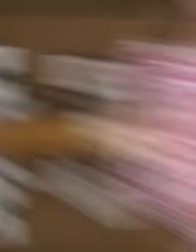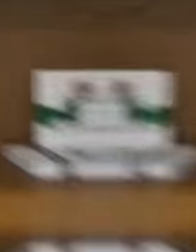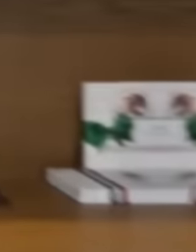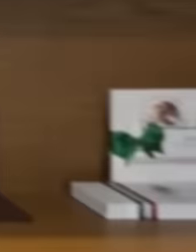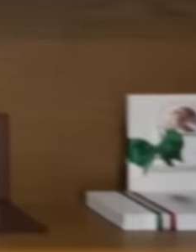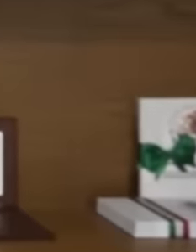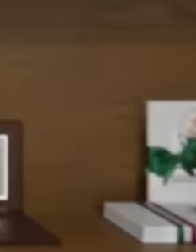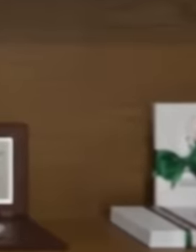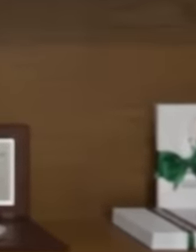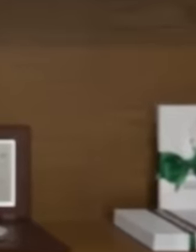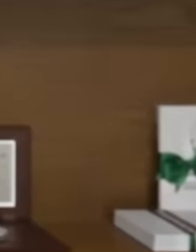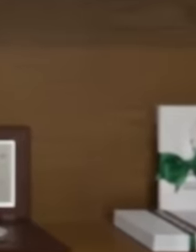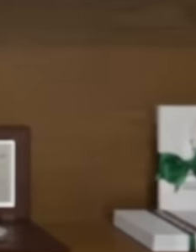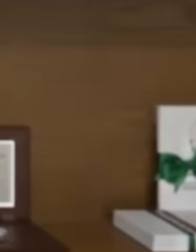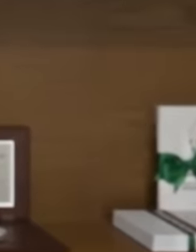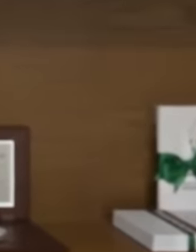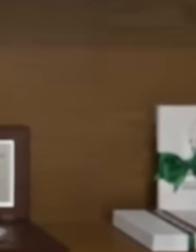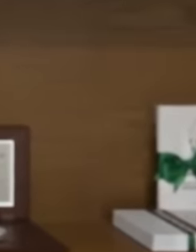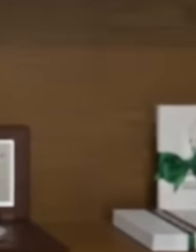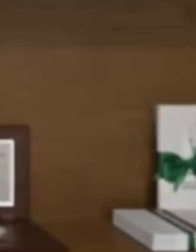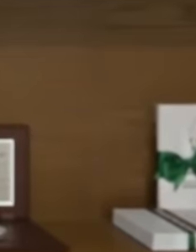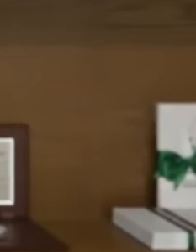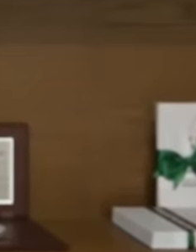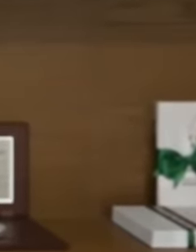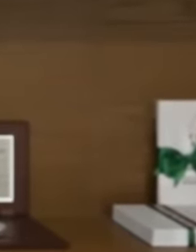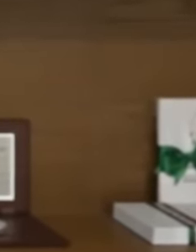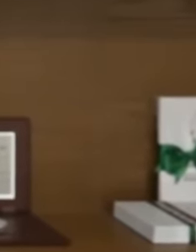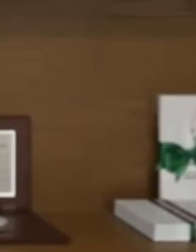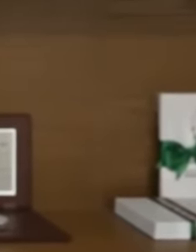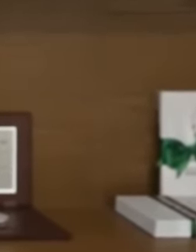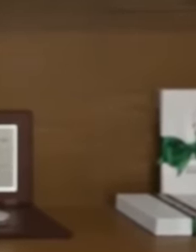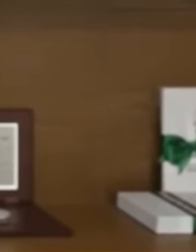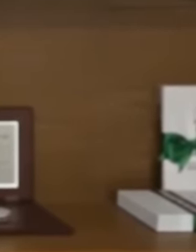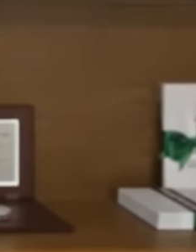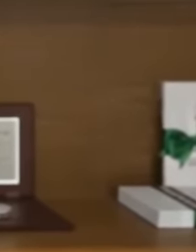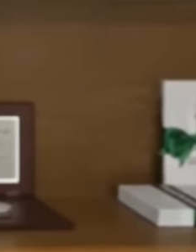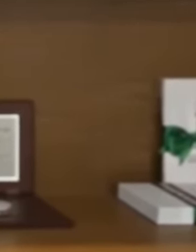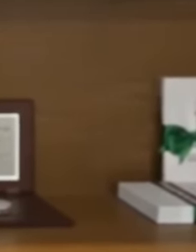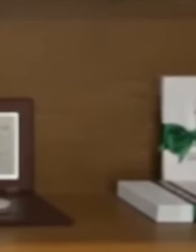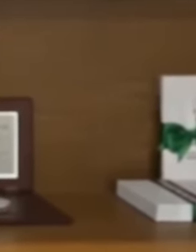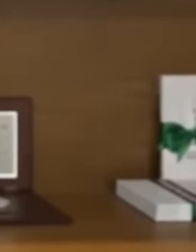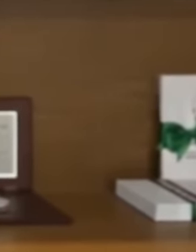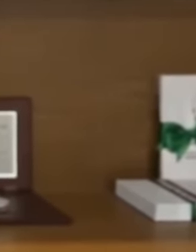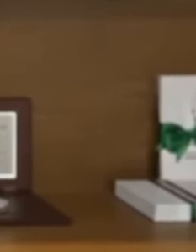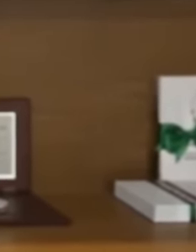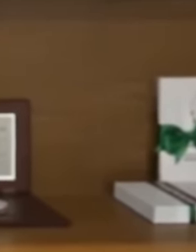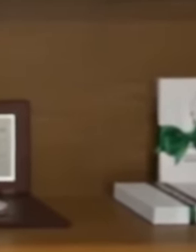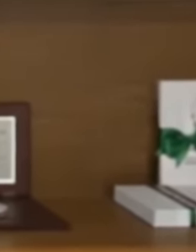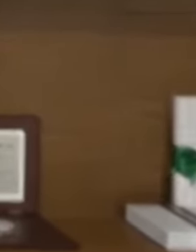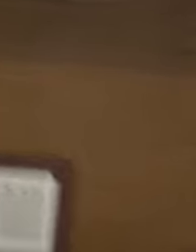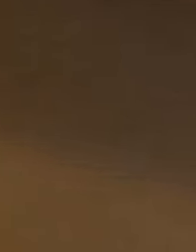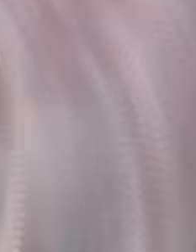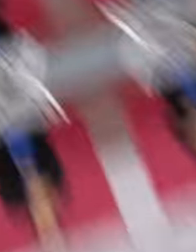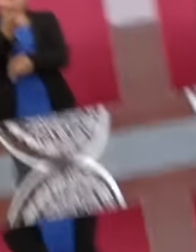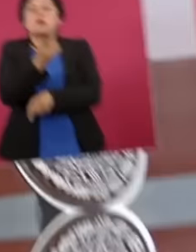in the face of this blackmail by Televisa. The engineer Rón Ale did not He accepted the deal and today at the